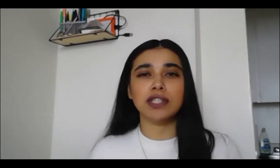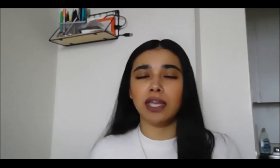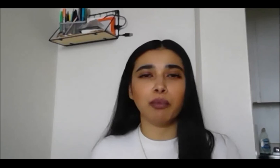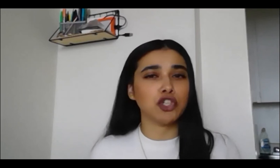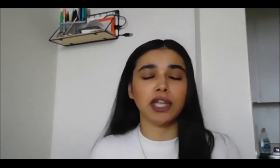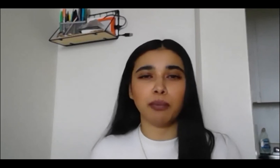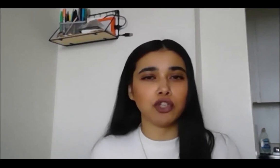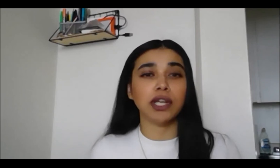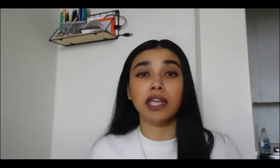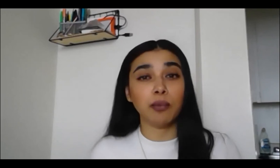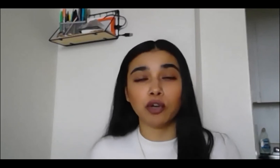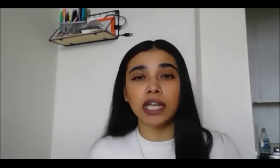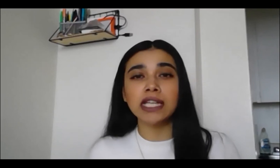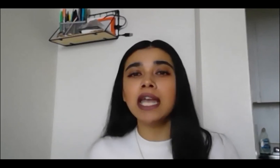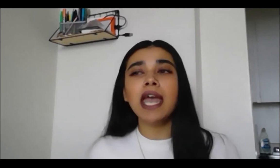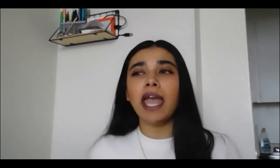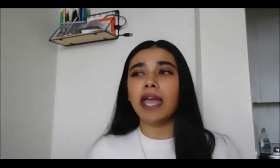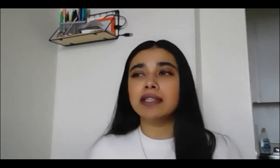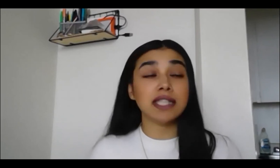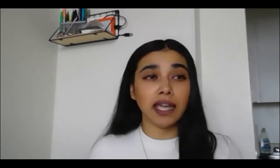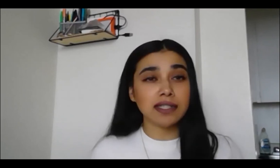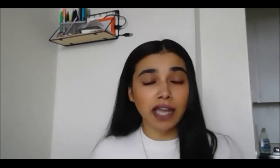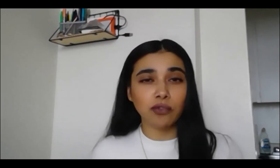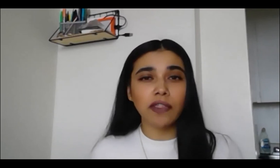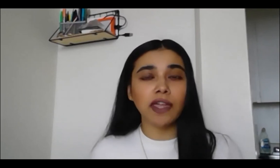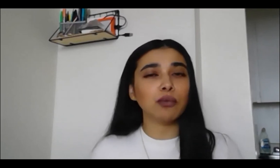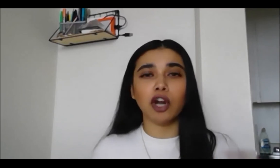just keep pushing, keep pushing, and keep working, and say yes to everything,